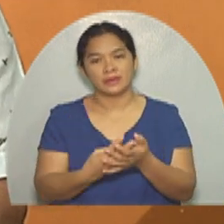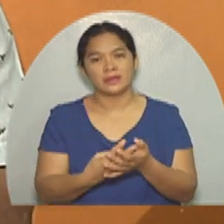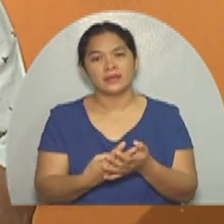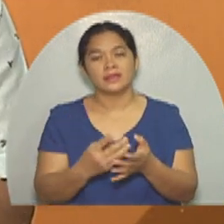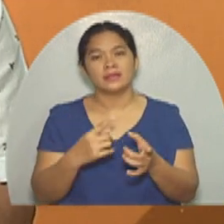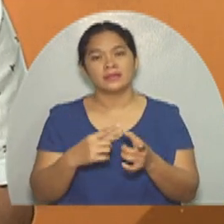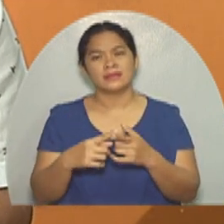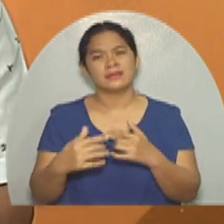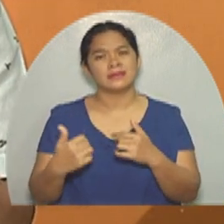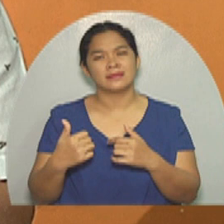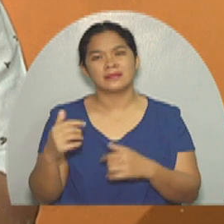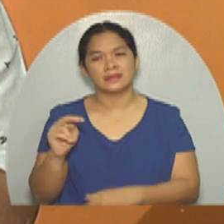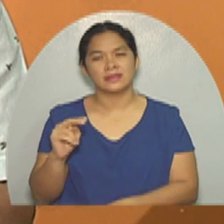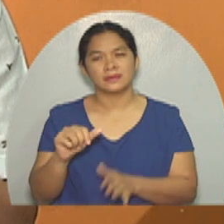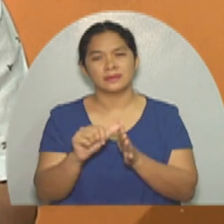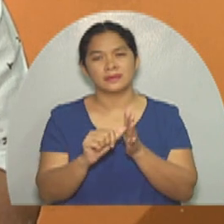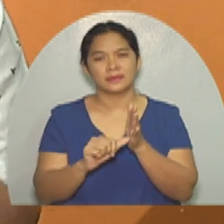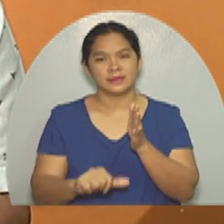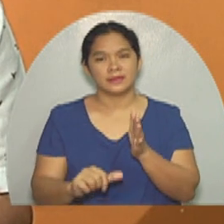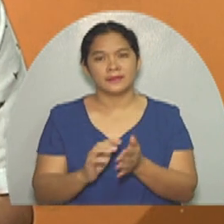He also needs surgery but he still doesn’t have enough funds for his implant